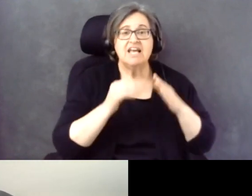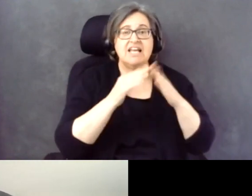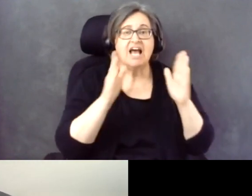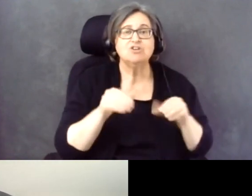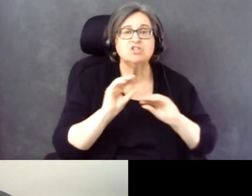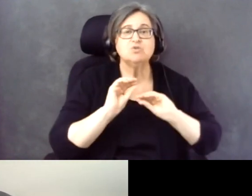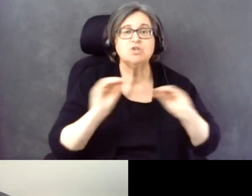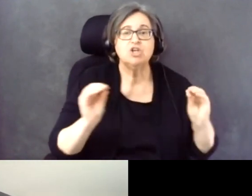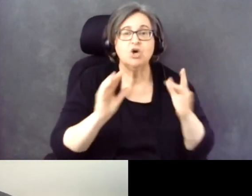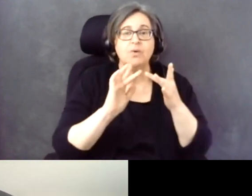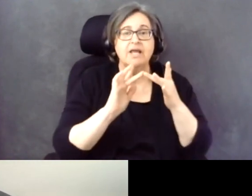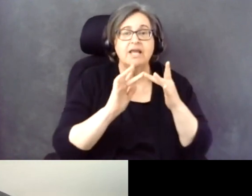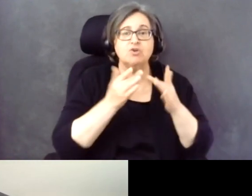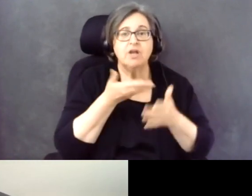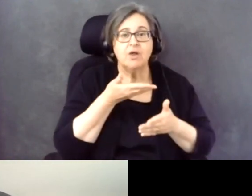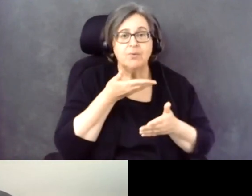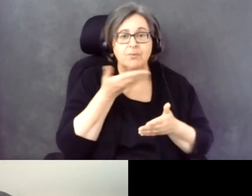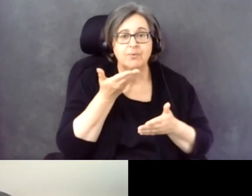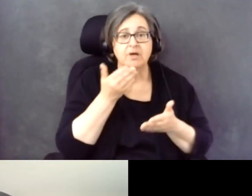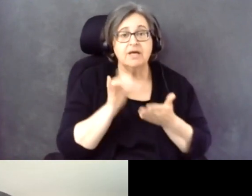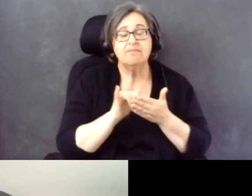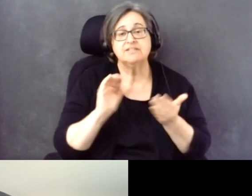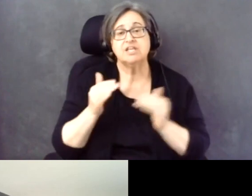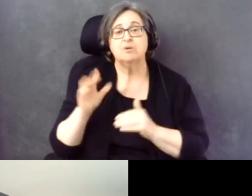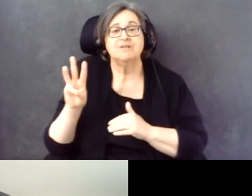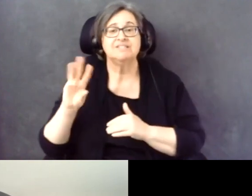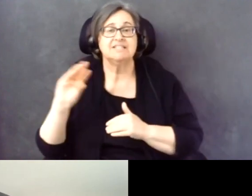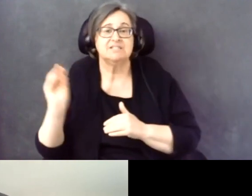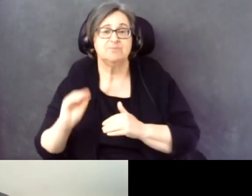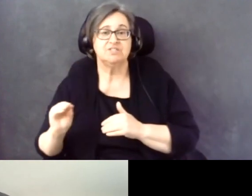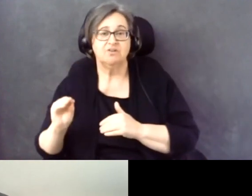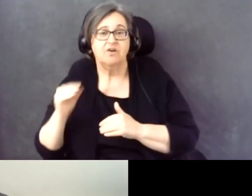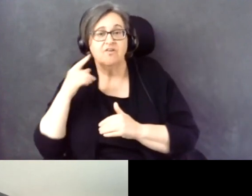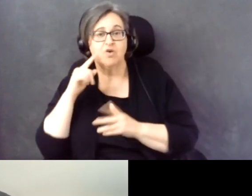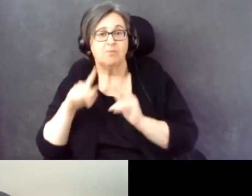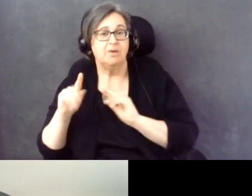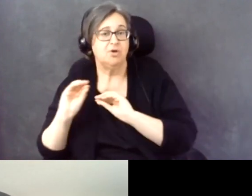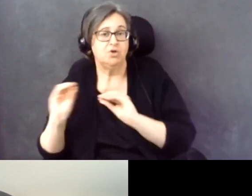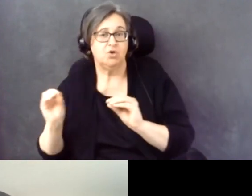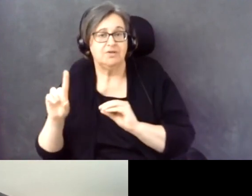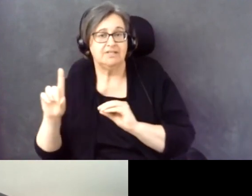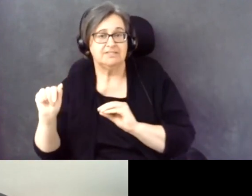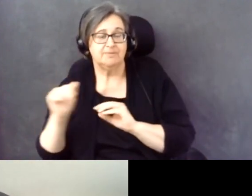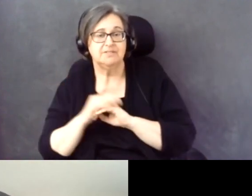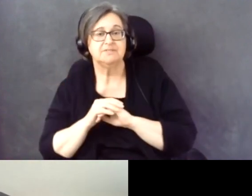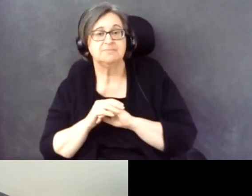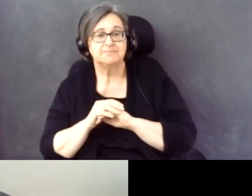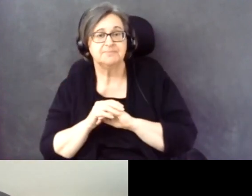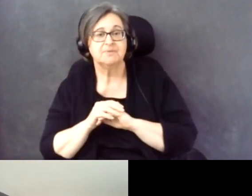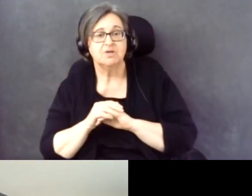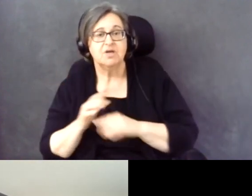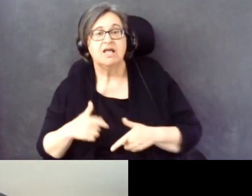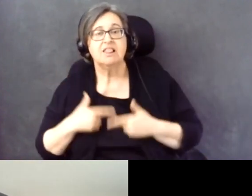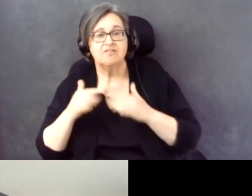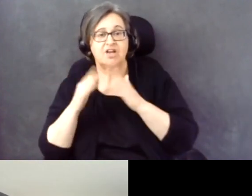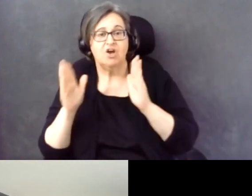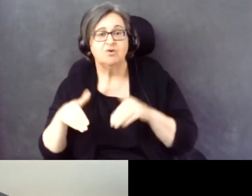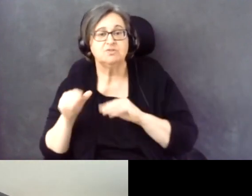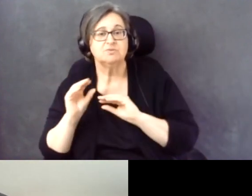And that's compared to only 6% of people without disabilities living in homes without Internet